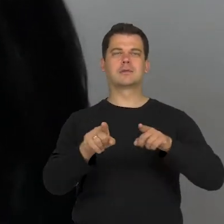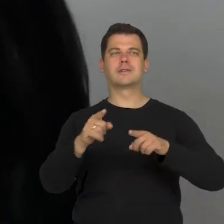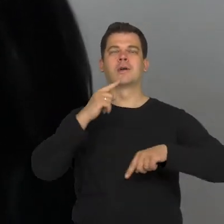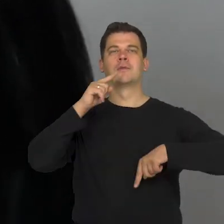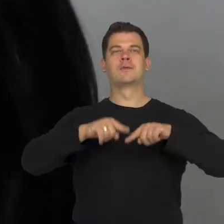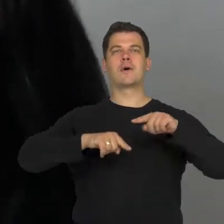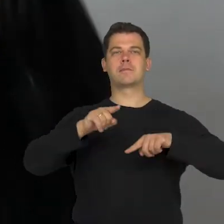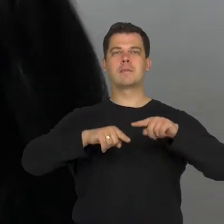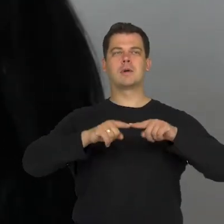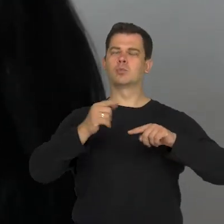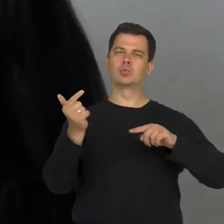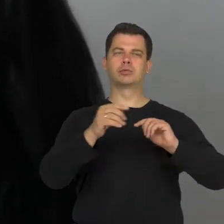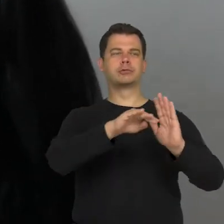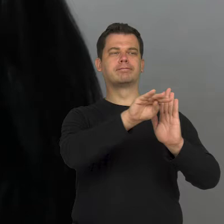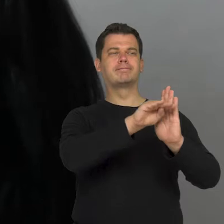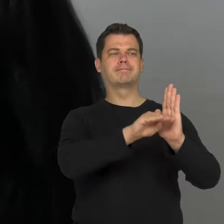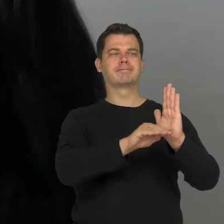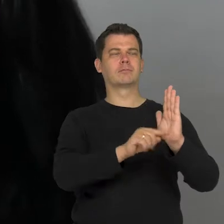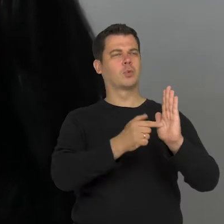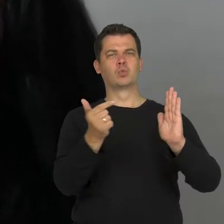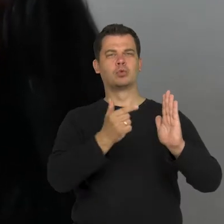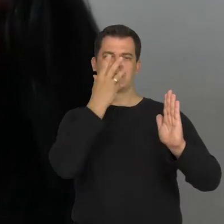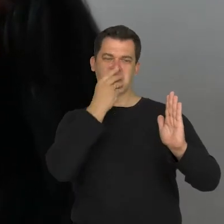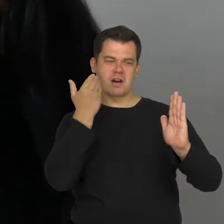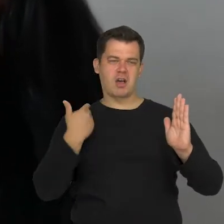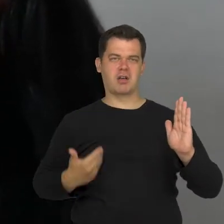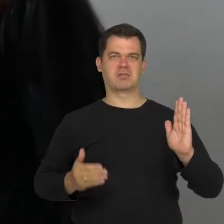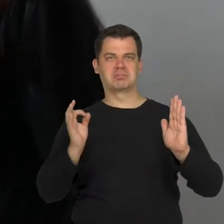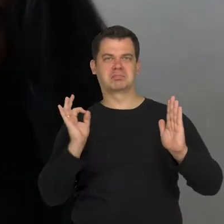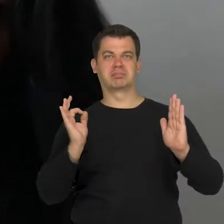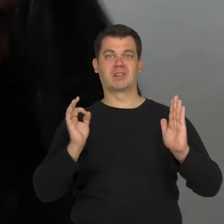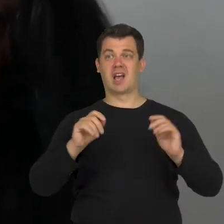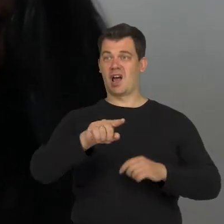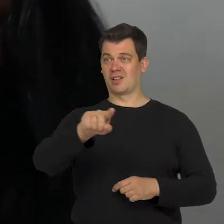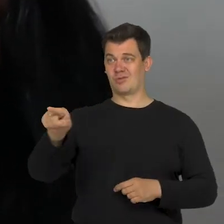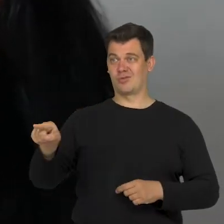where people with non-normative bodies, or alternative motor skills